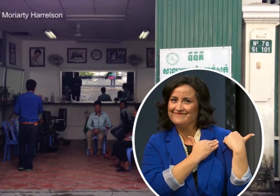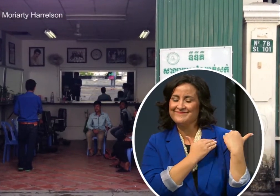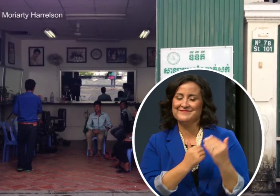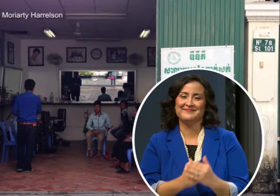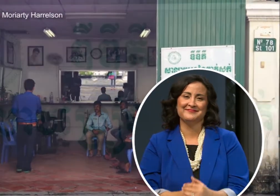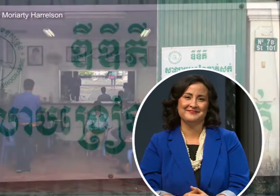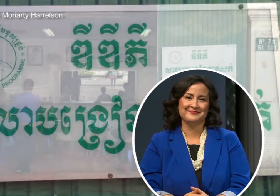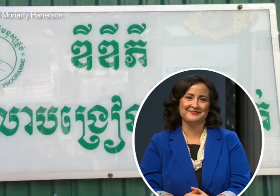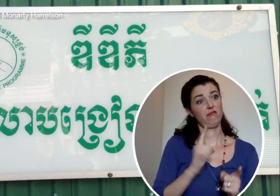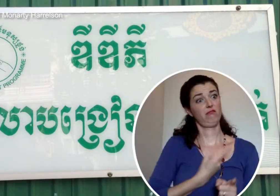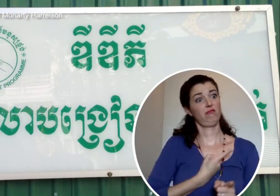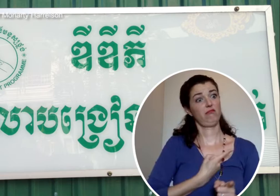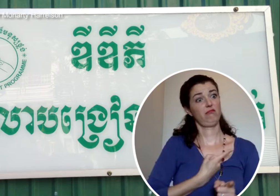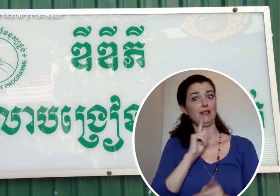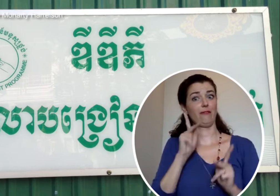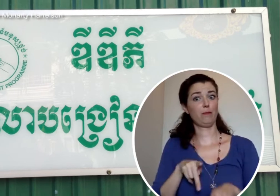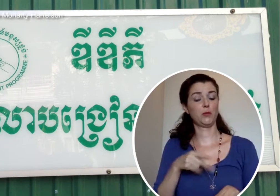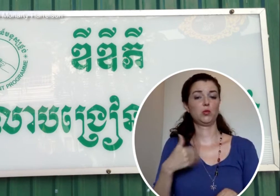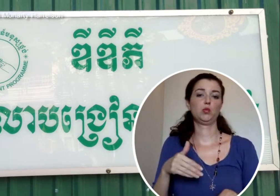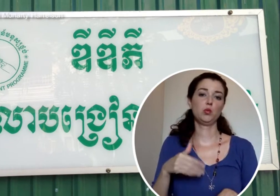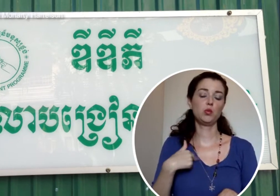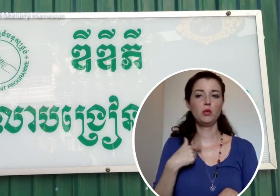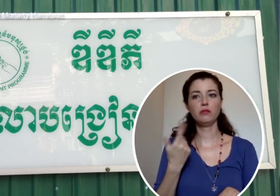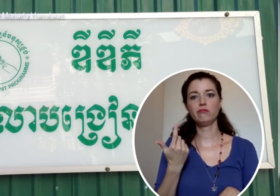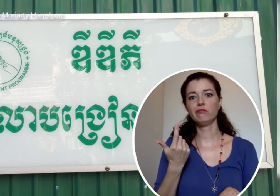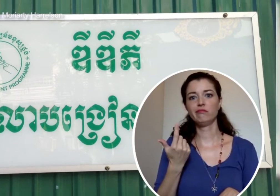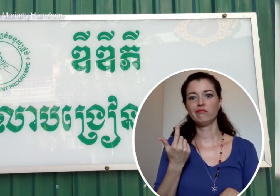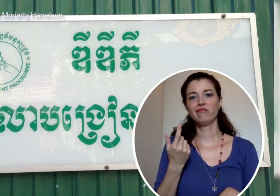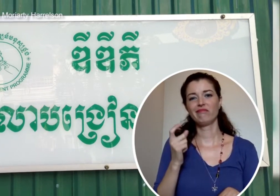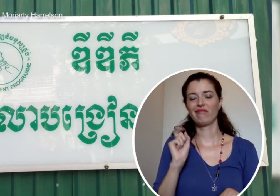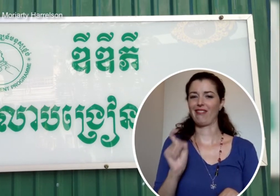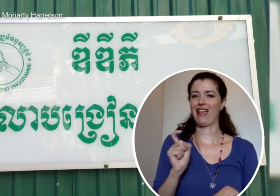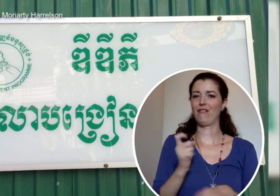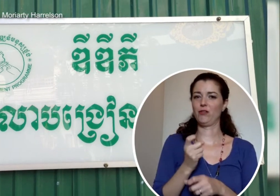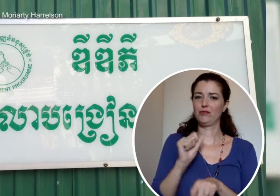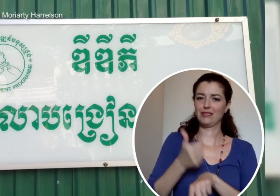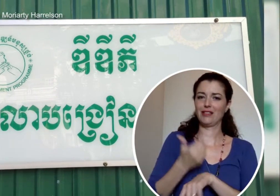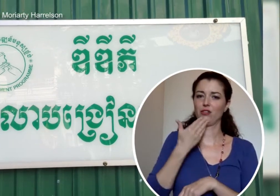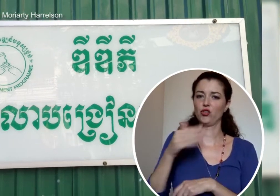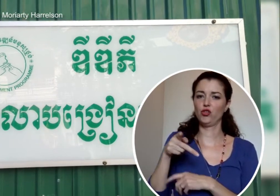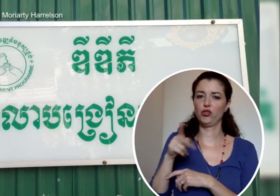Erin: “I’m the only Deaf person. It’s my responsibility to set a good precedent